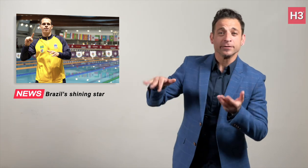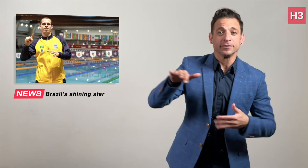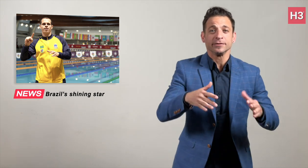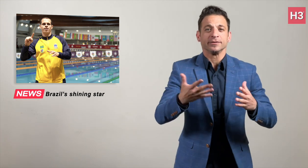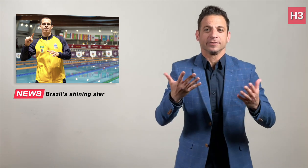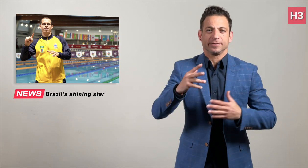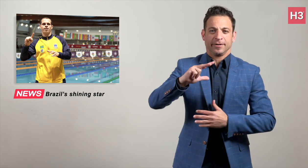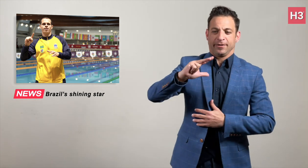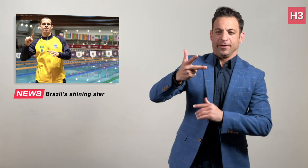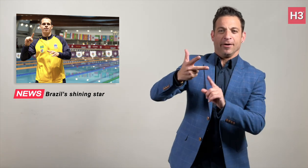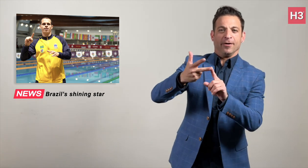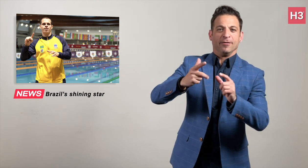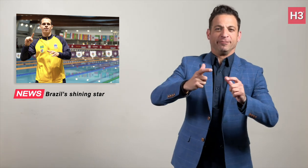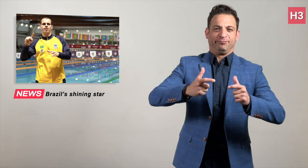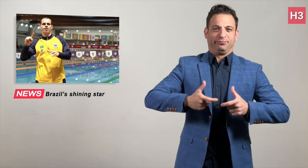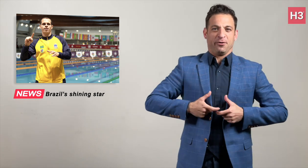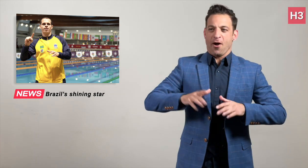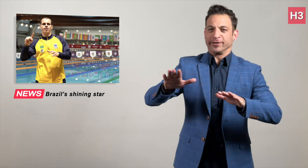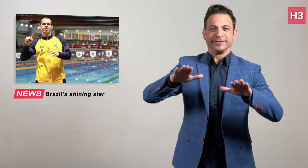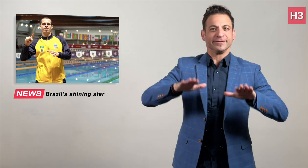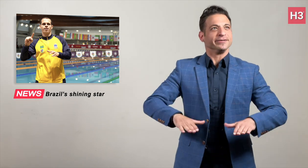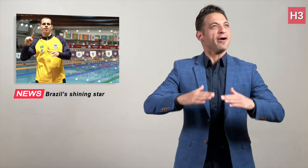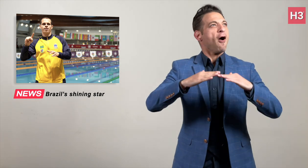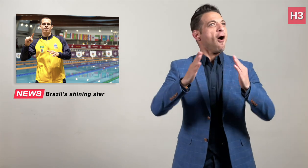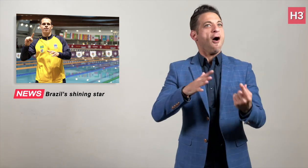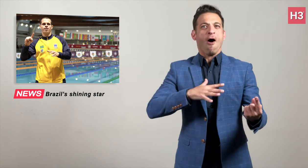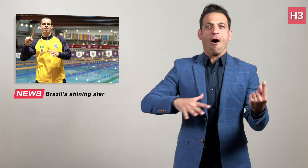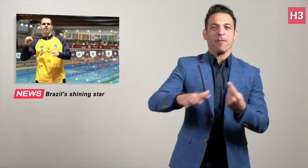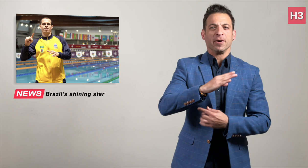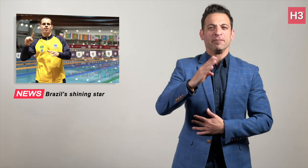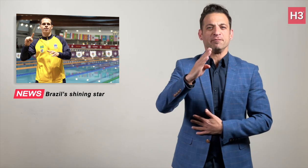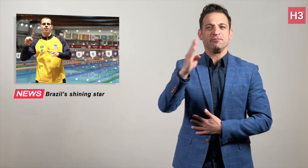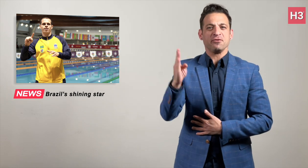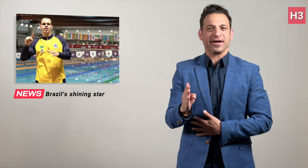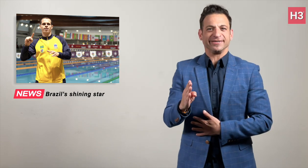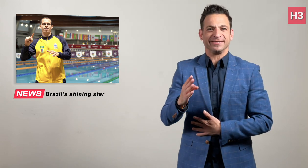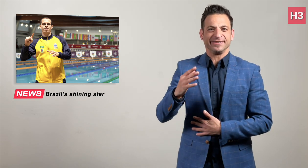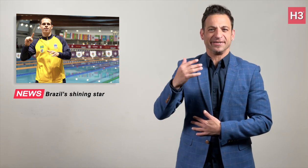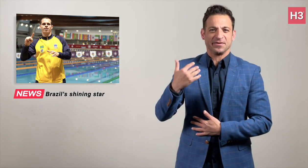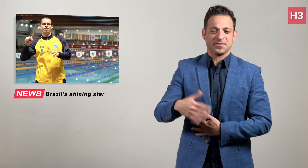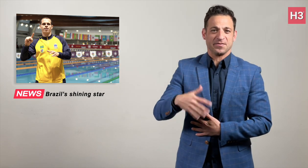He won his two Deaflympic bronze medals on his home soil